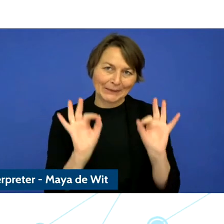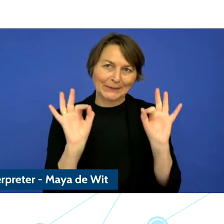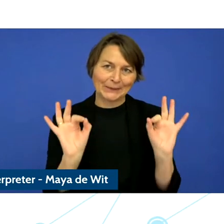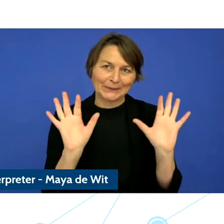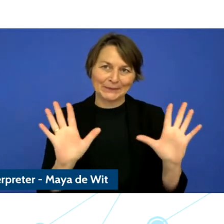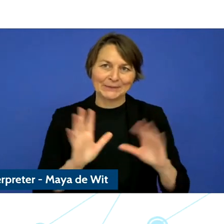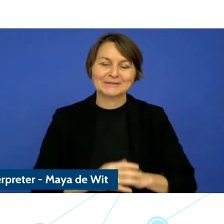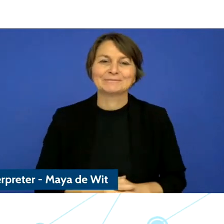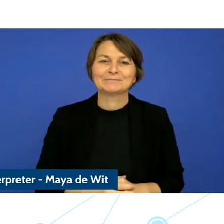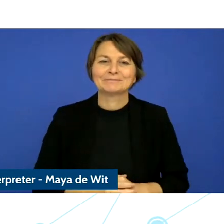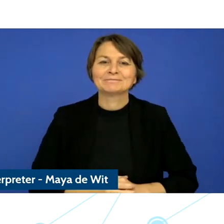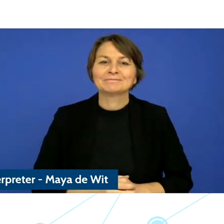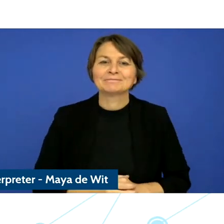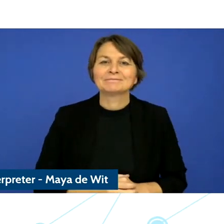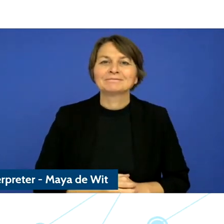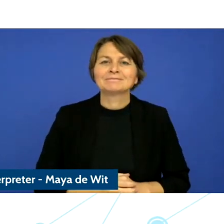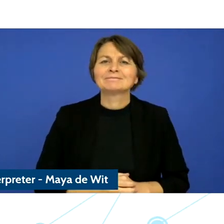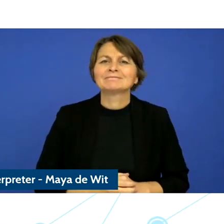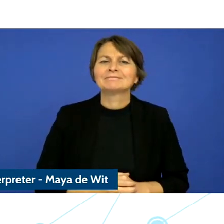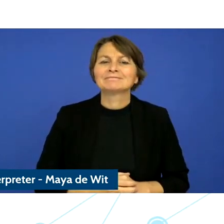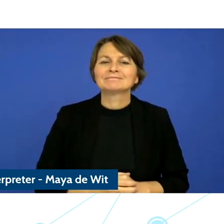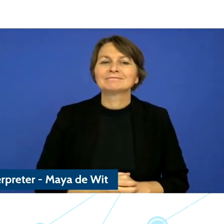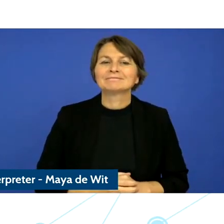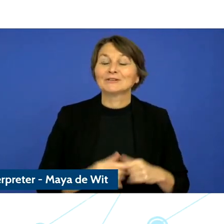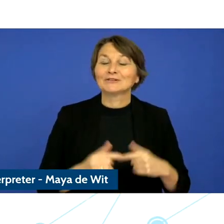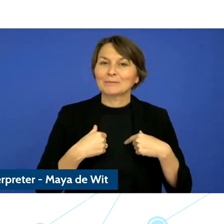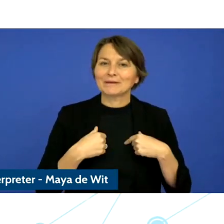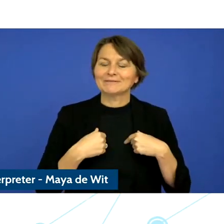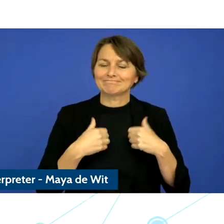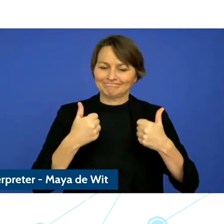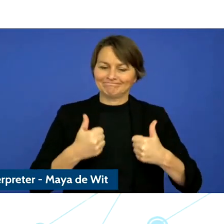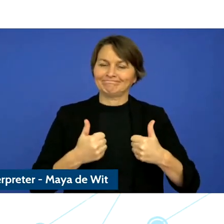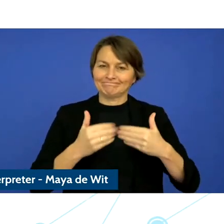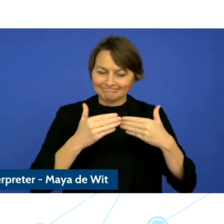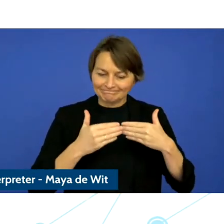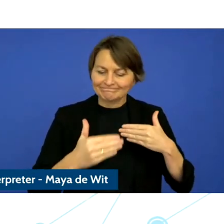Nevertheless, I'm throughouted to set the stage a bit with my wonderful